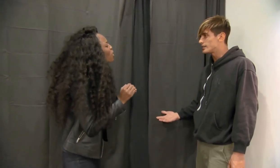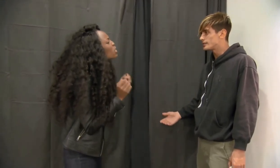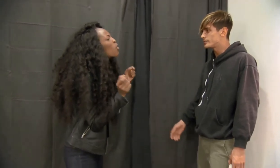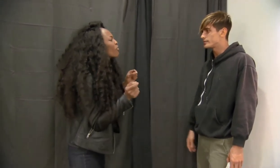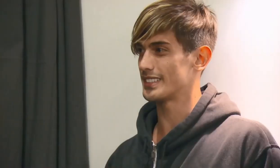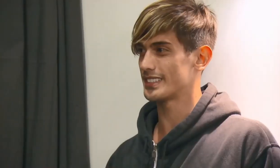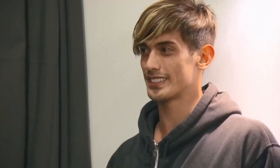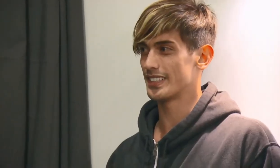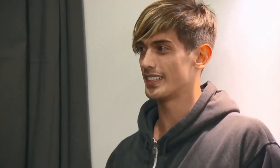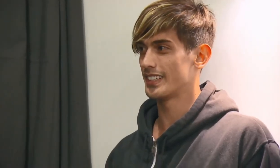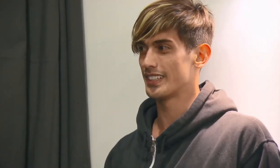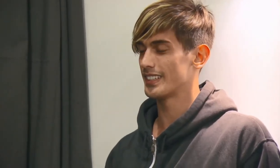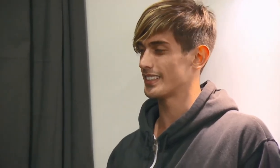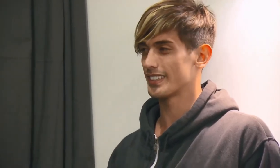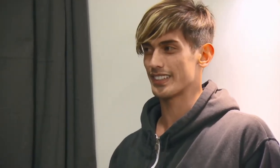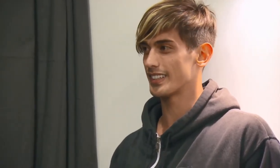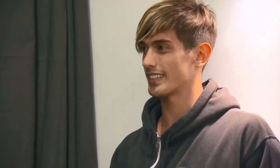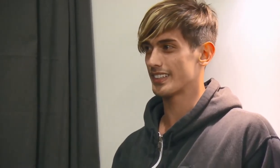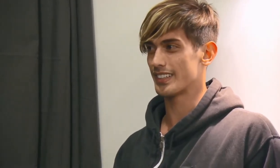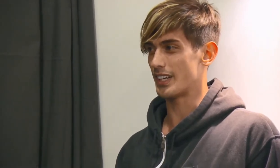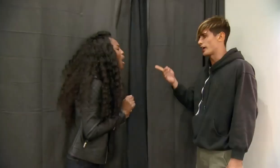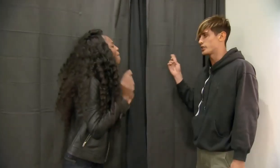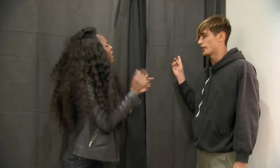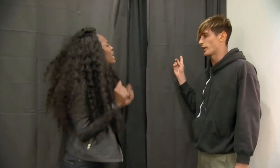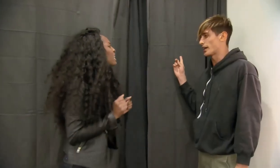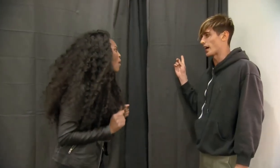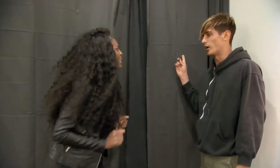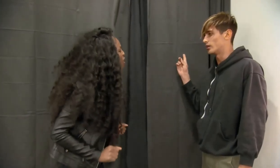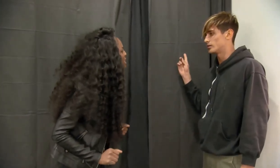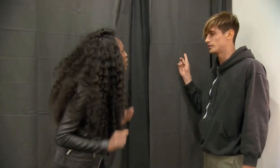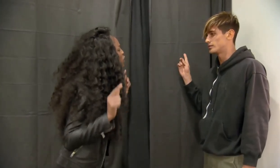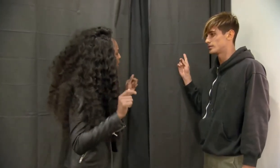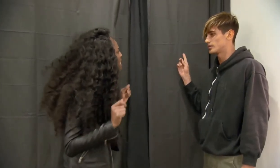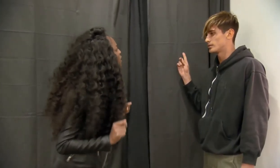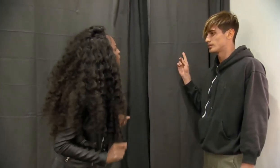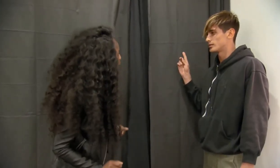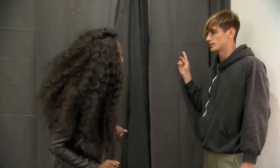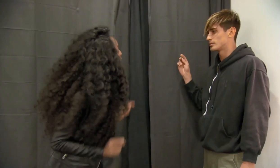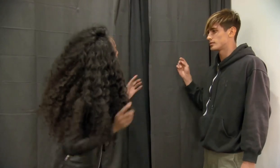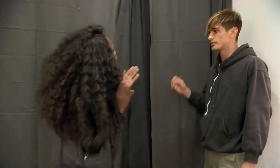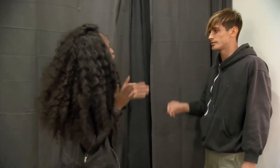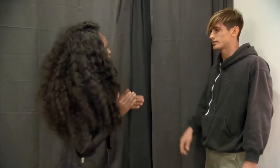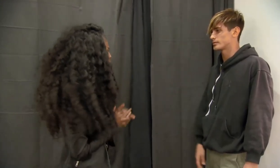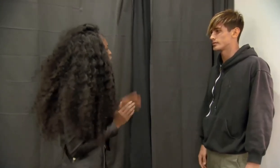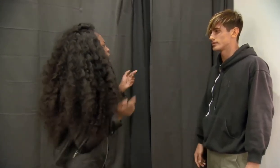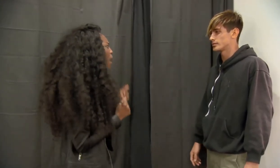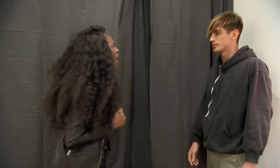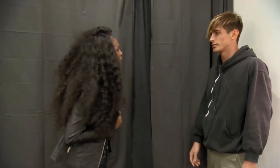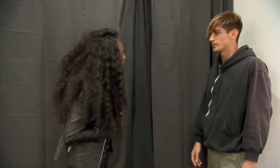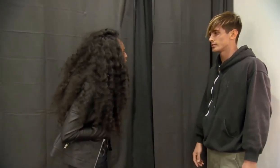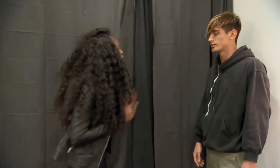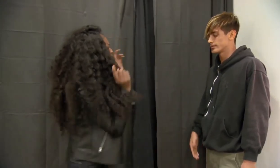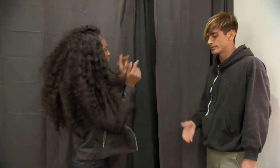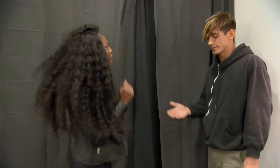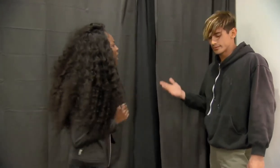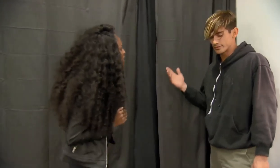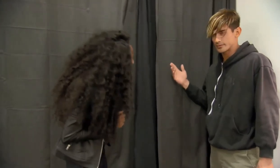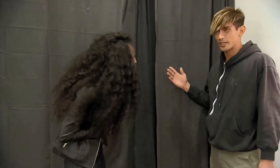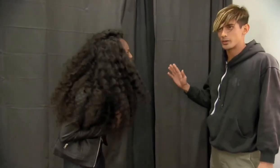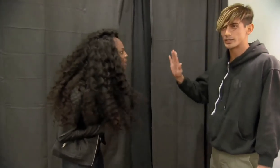MAMÉ: who ran up here when we got to the house Why aren't you in there right now? MAMÉ: because I went downstairs to get some food MAMÉ: Can I go downstairs and come back upstairs and claim my spot?